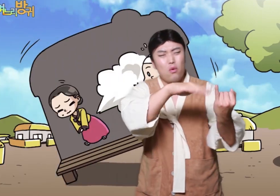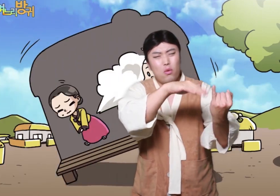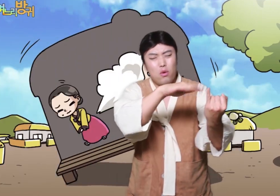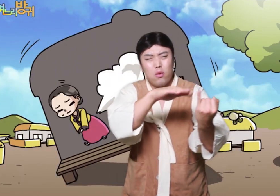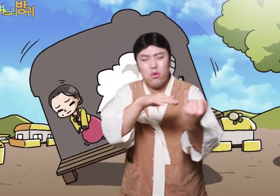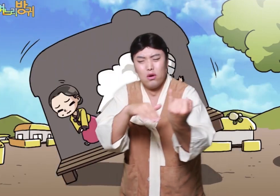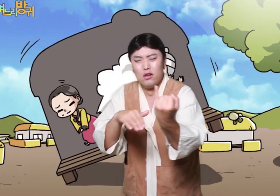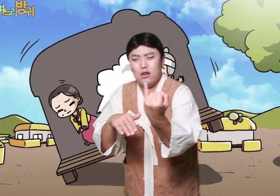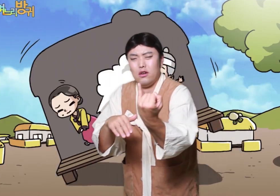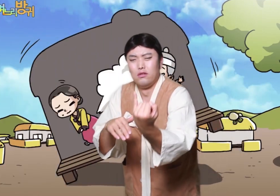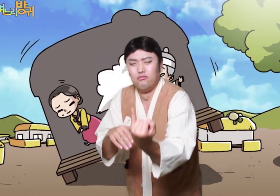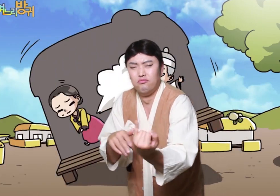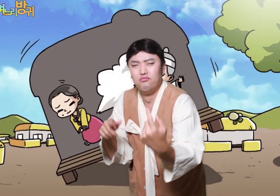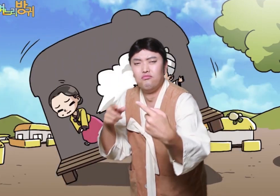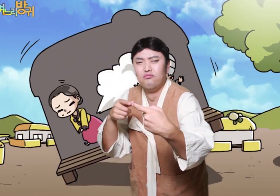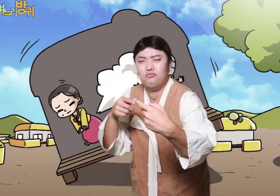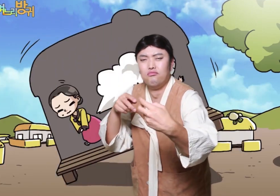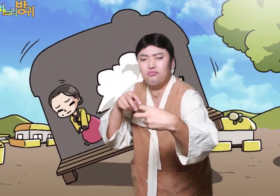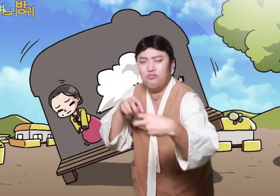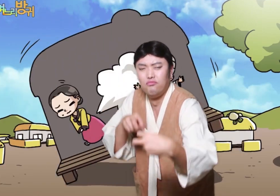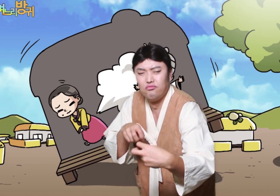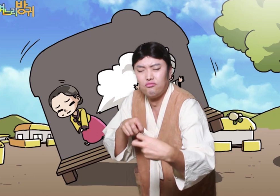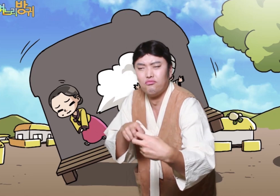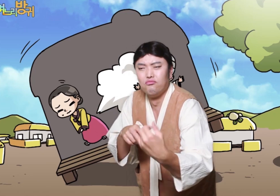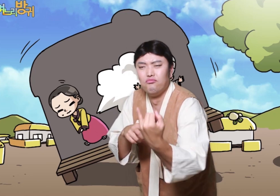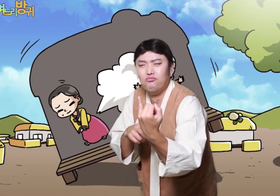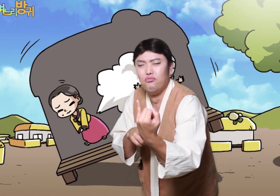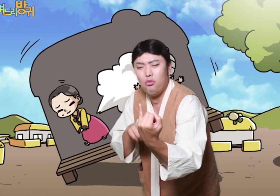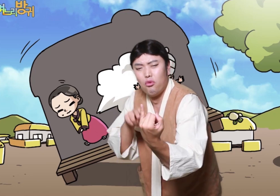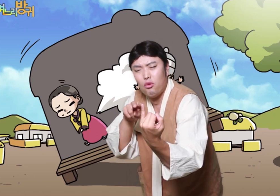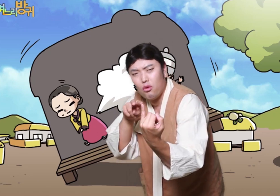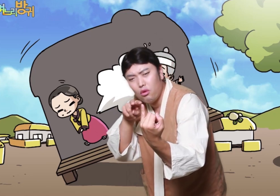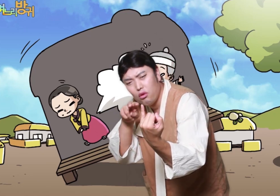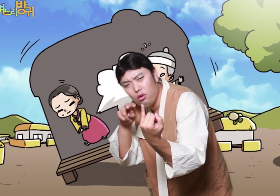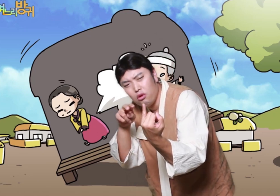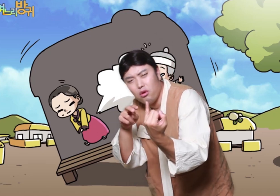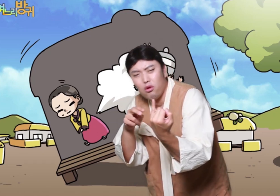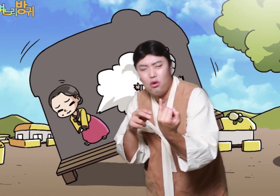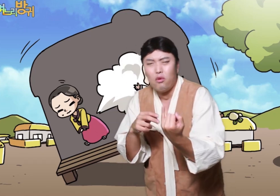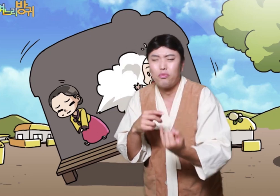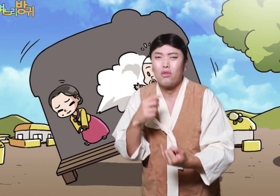Father called his daughter-in-law.